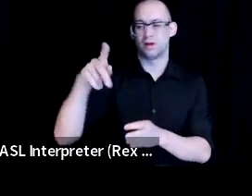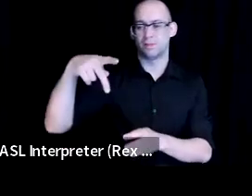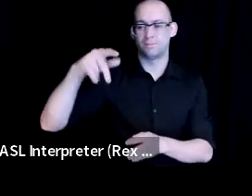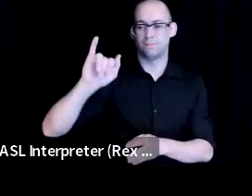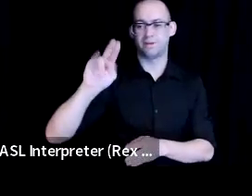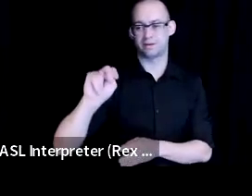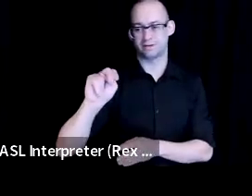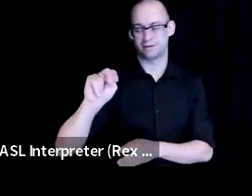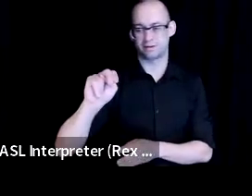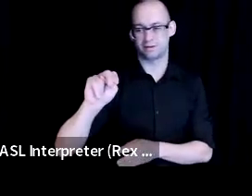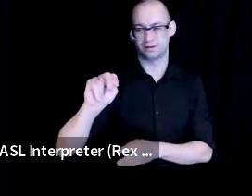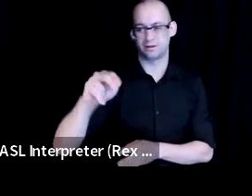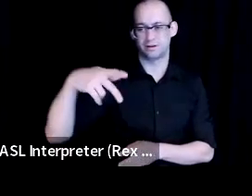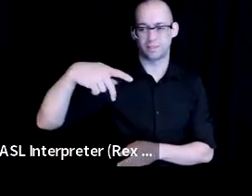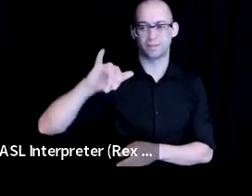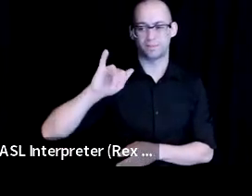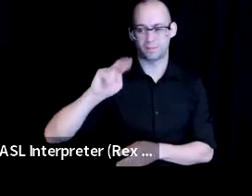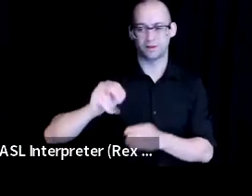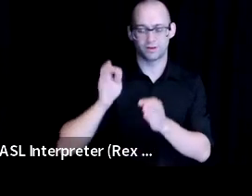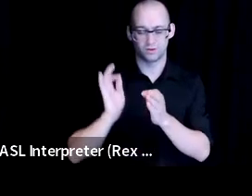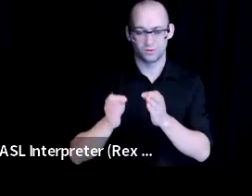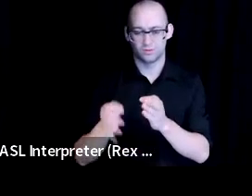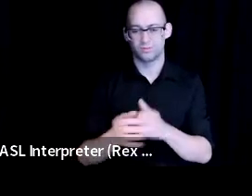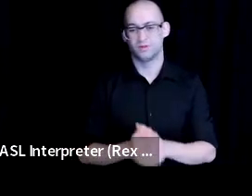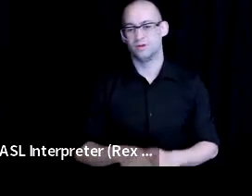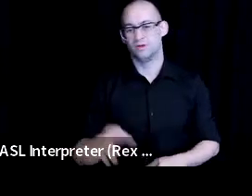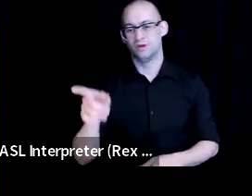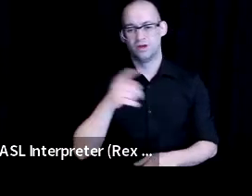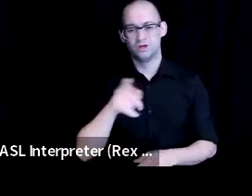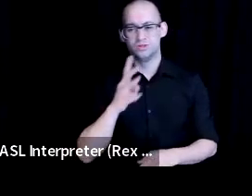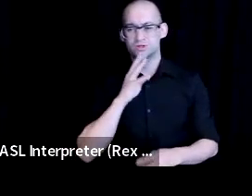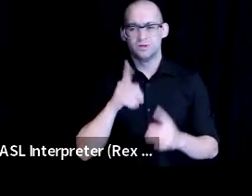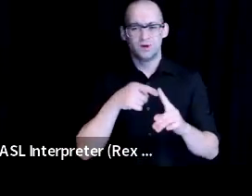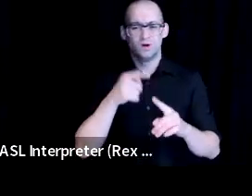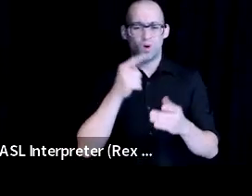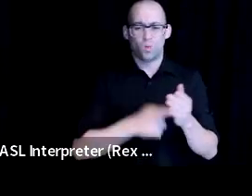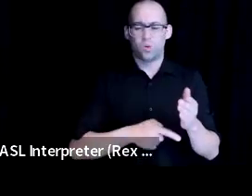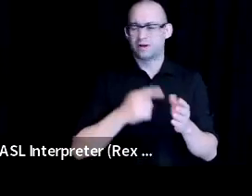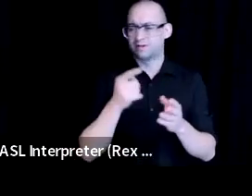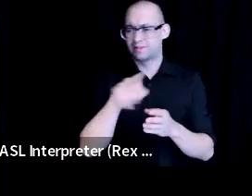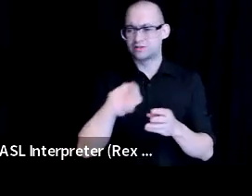They serve what their organizations are doing to address these barriers, and what solutions they have seen as effective.